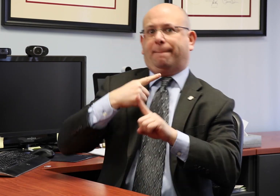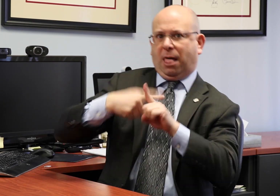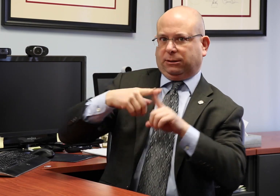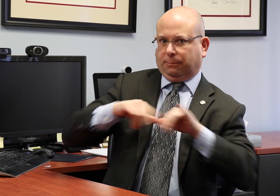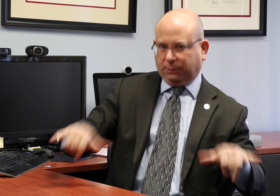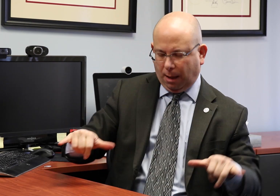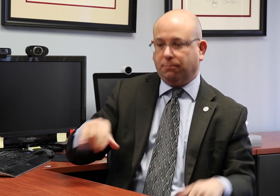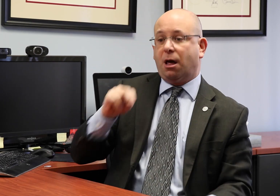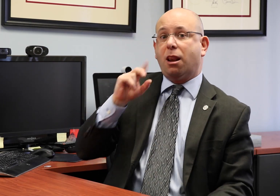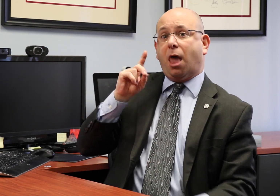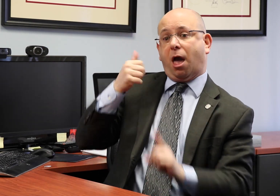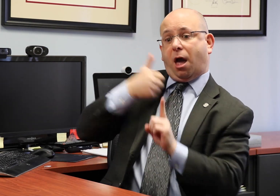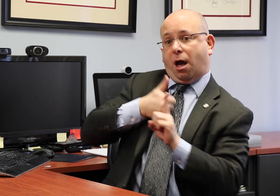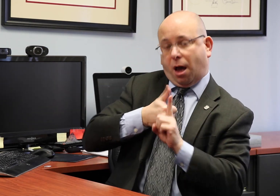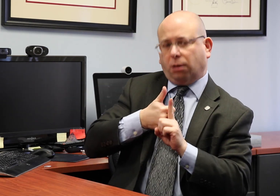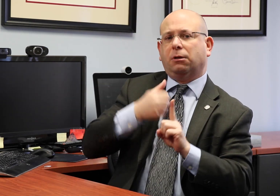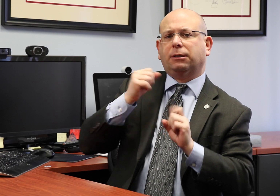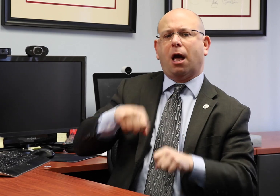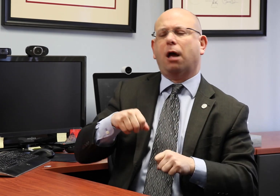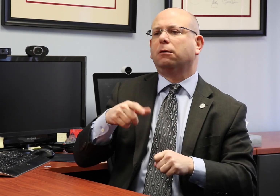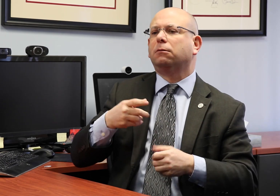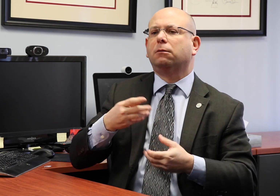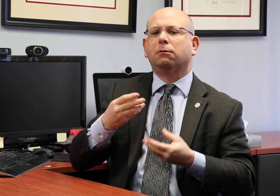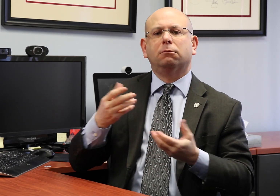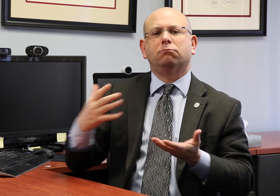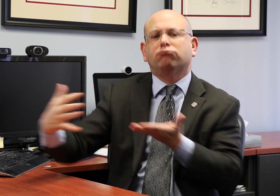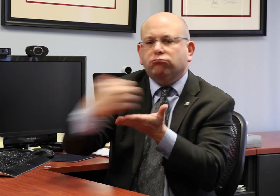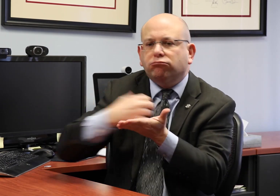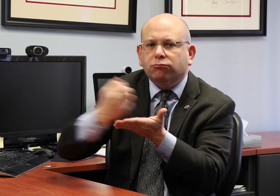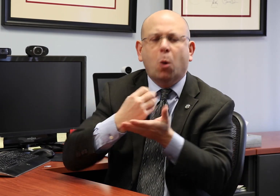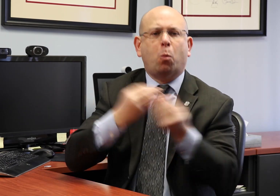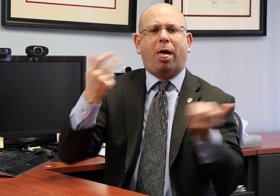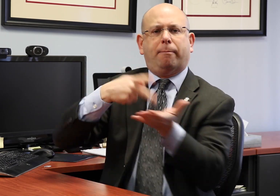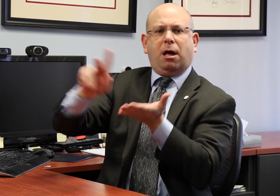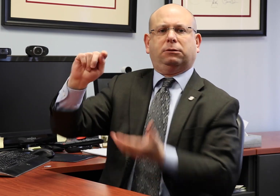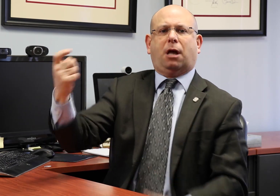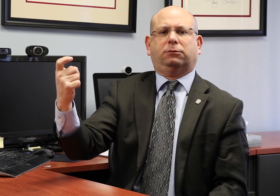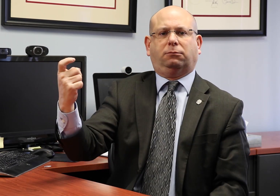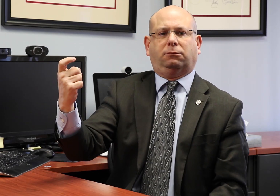The NAD can also fundraise or earn money without paying taxes on it.